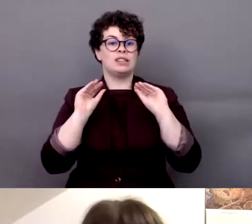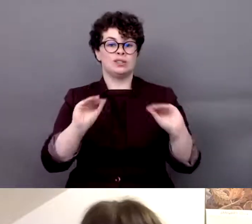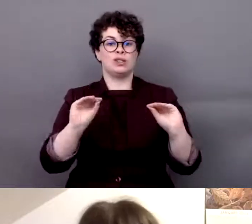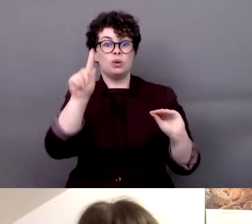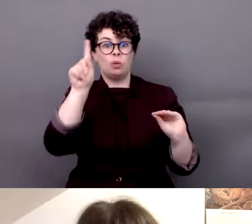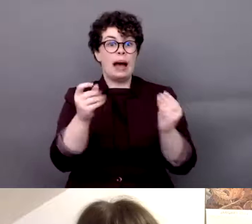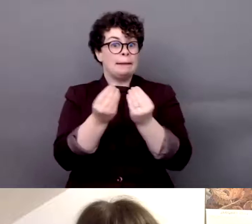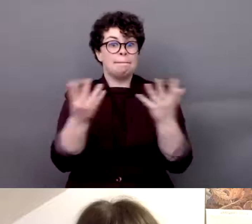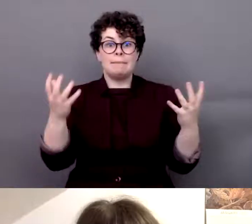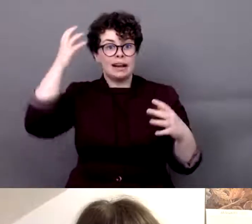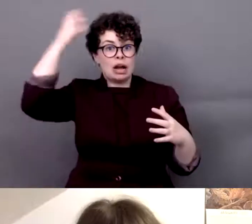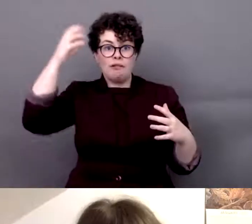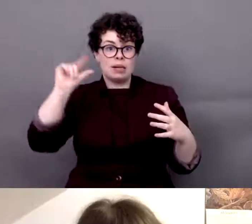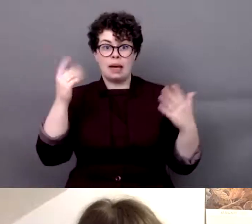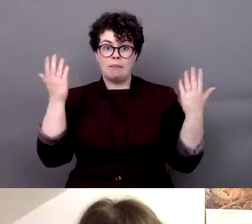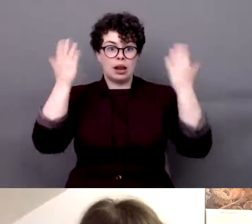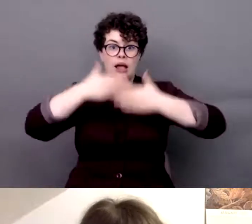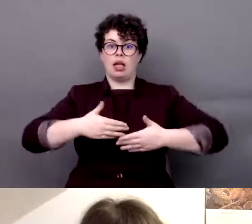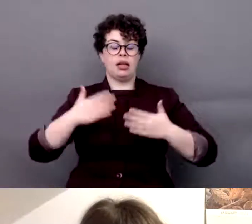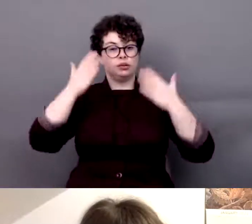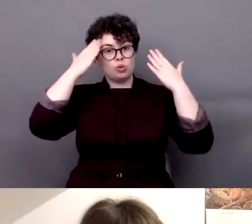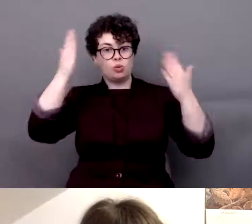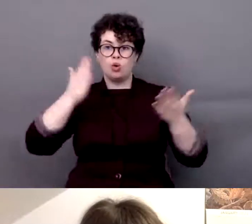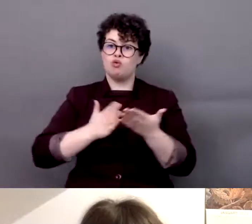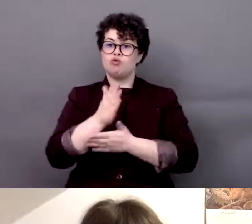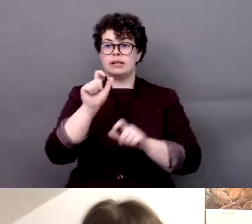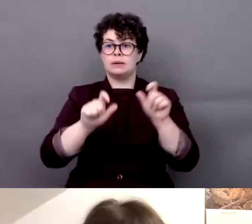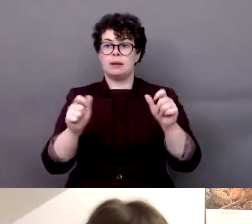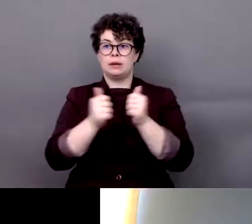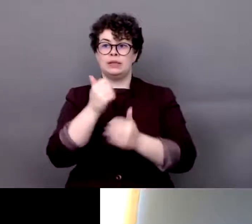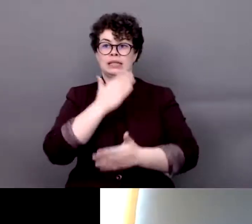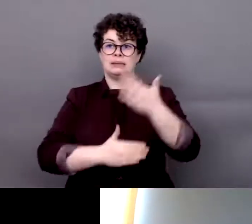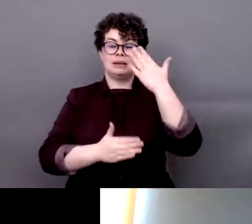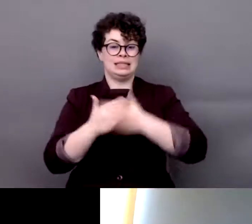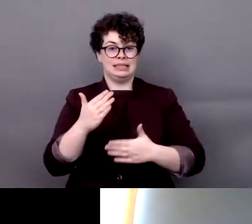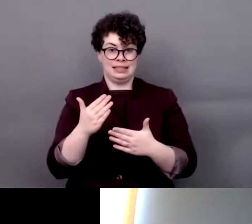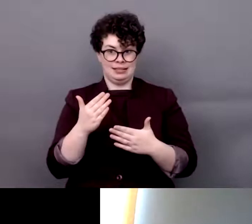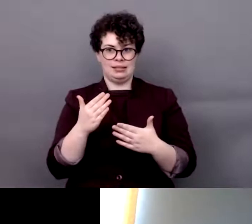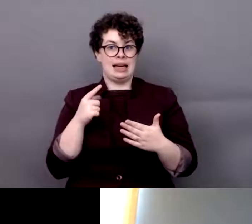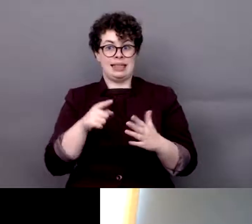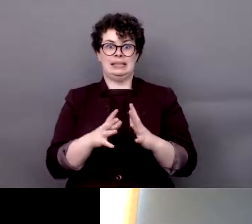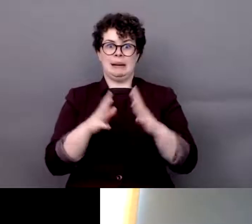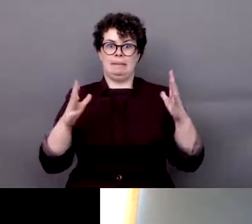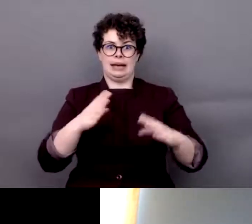most state associations don't understand about the rights of persons with disabilities which as it stands is a very big barrier in itself.